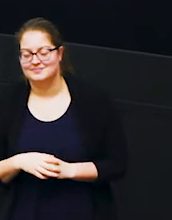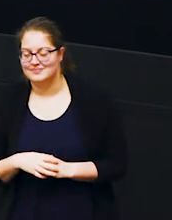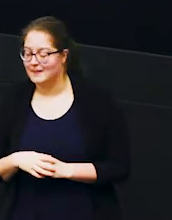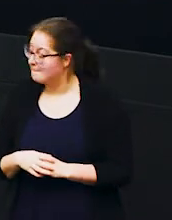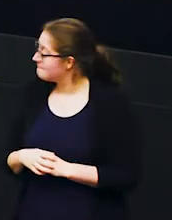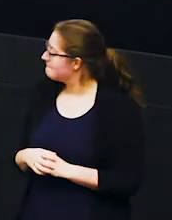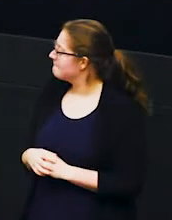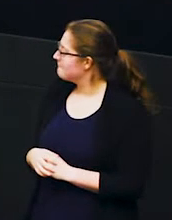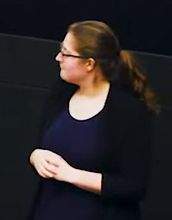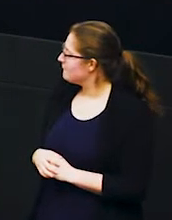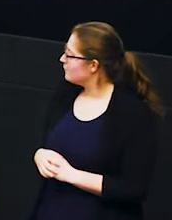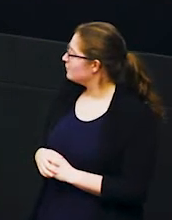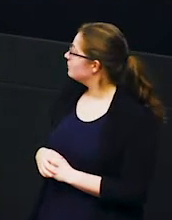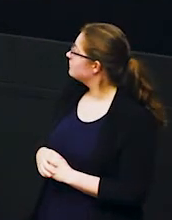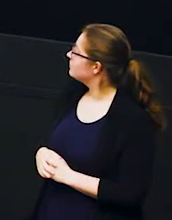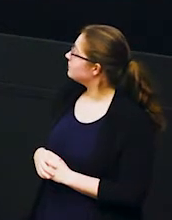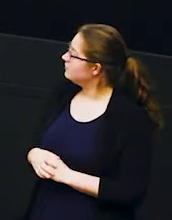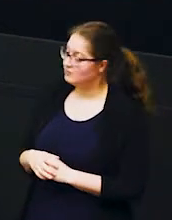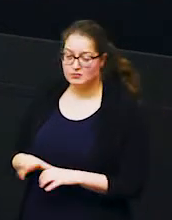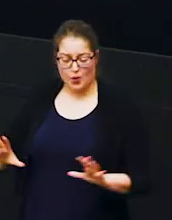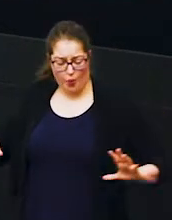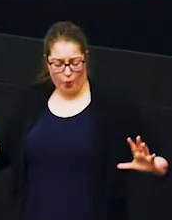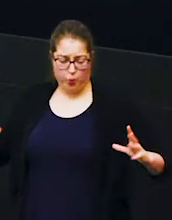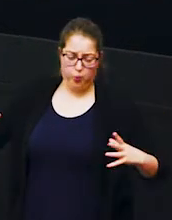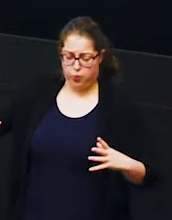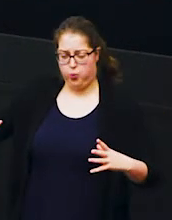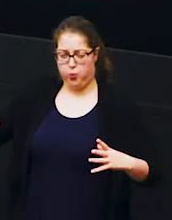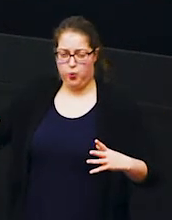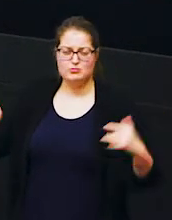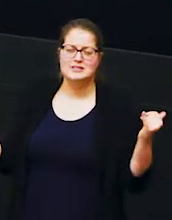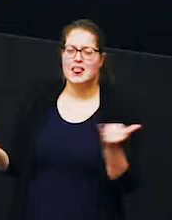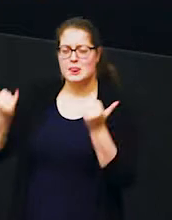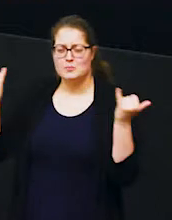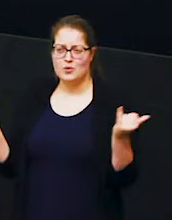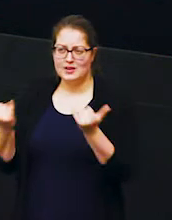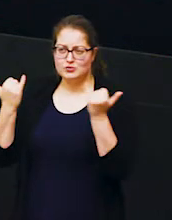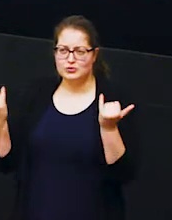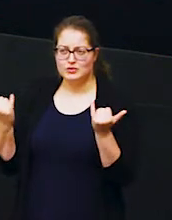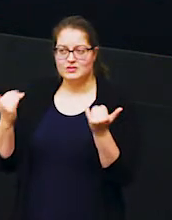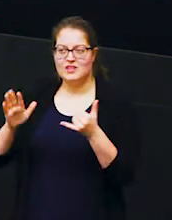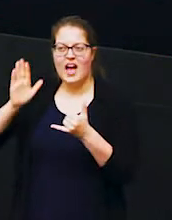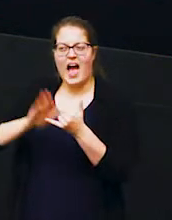now these huge congregations of elephants these celebrations at the end of the wet season